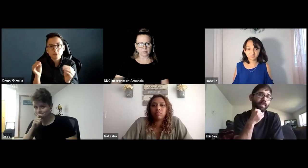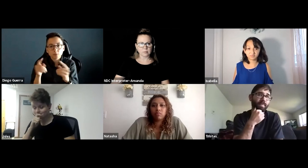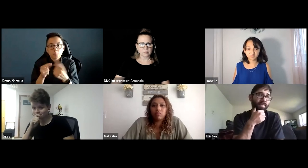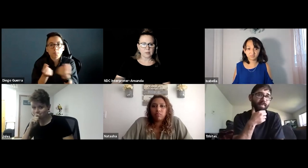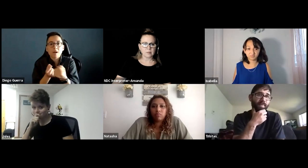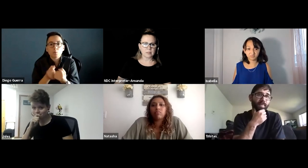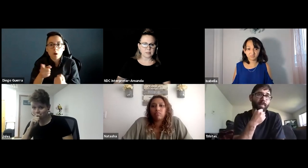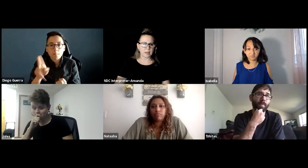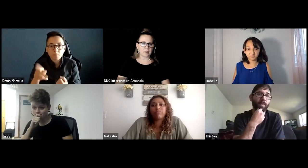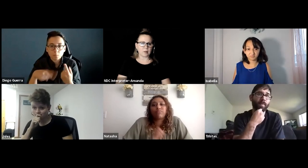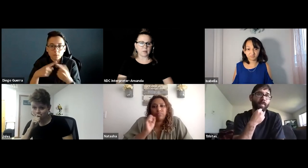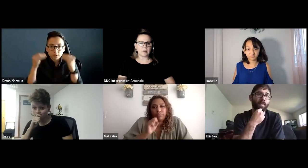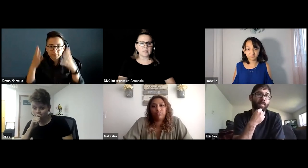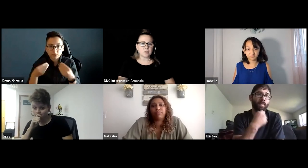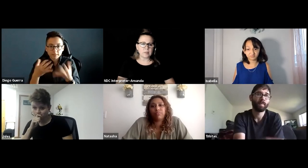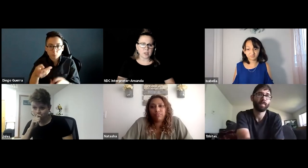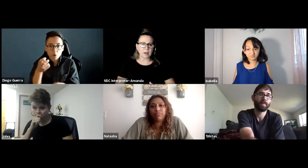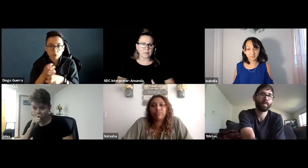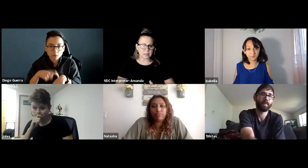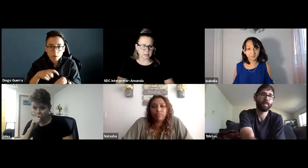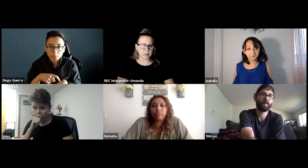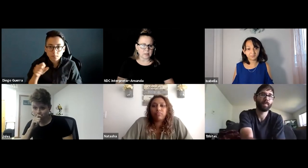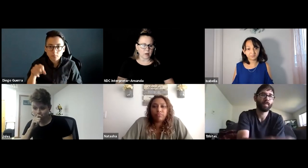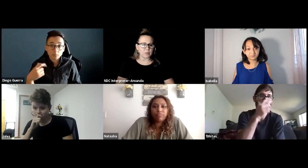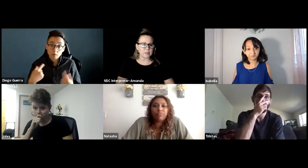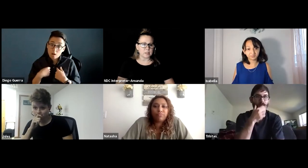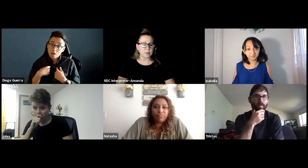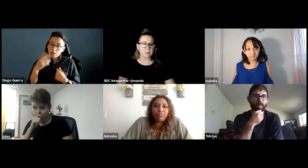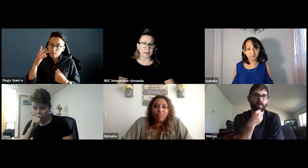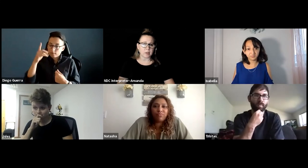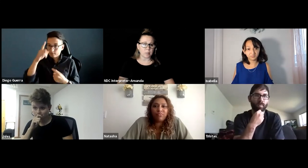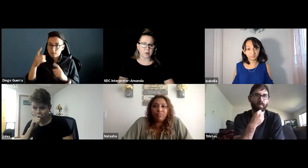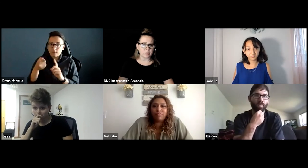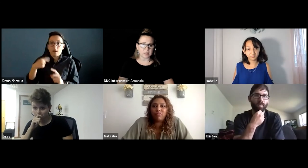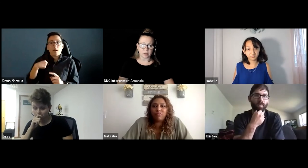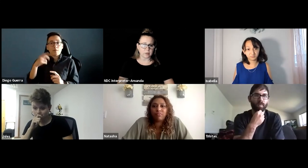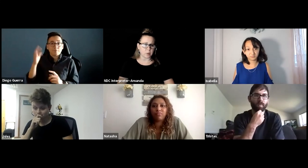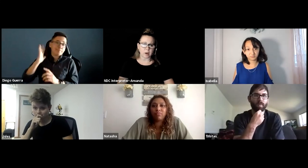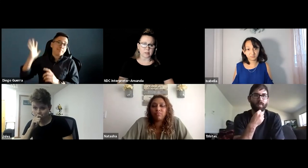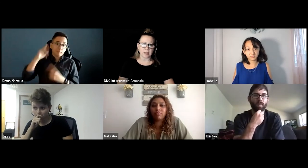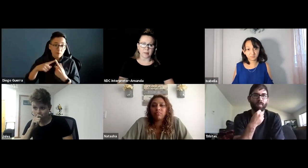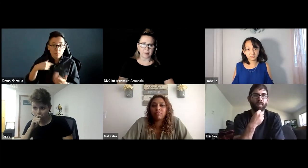This is Diego. You know, it's great that you have a DSS office that's willing to back you up when a professor gives you a hard time.